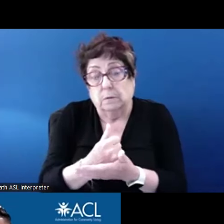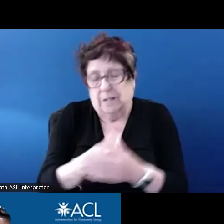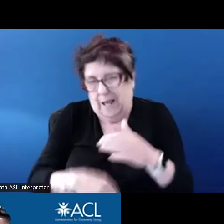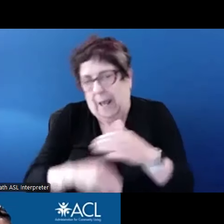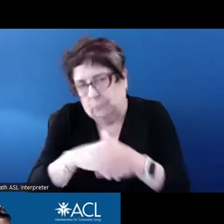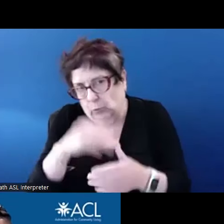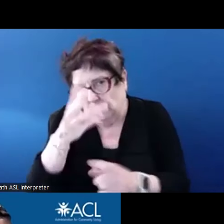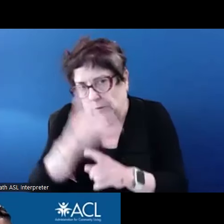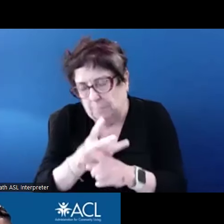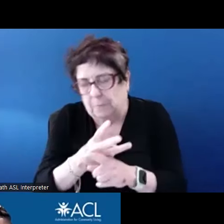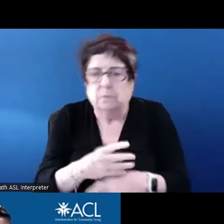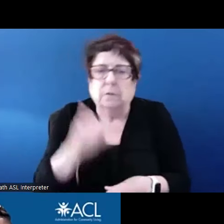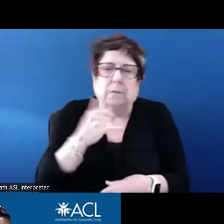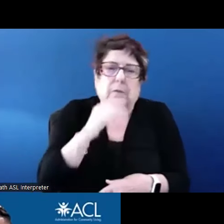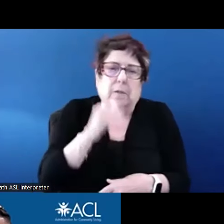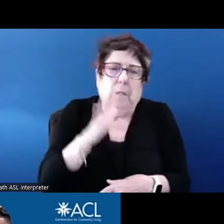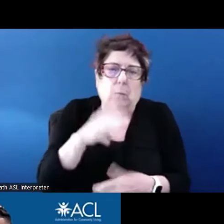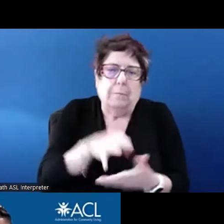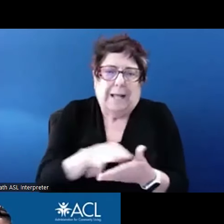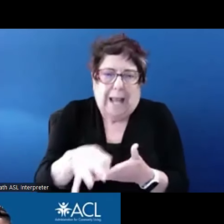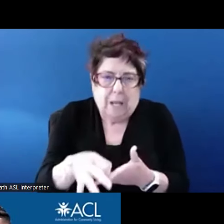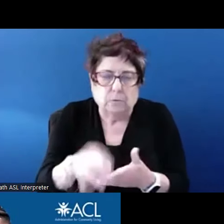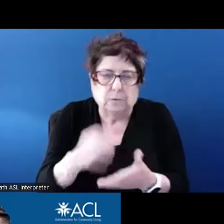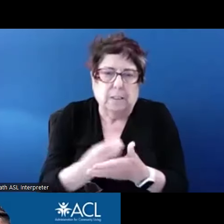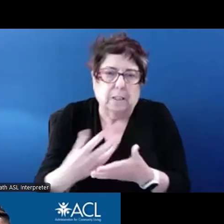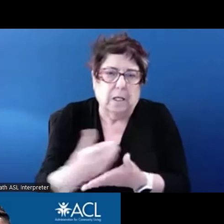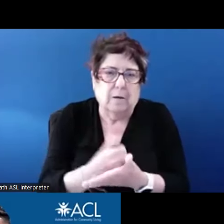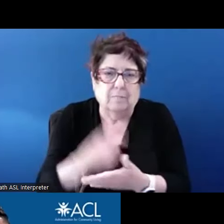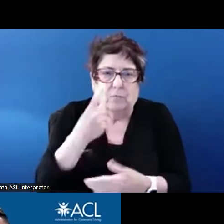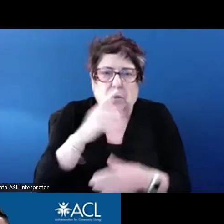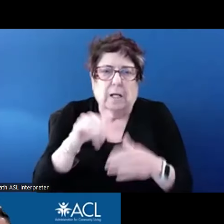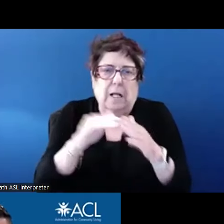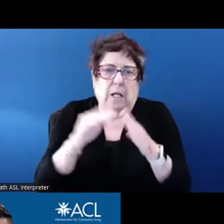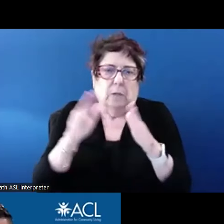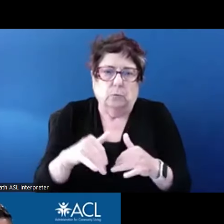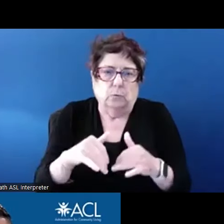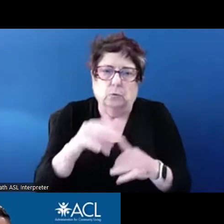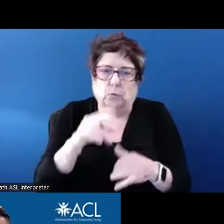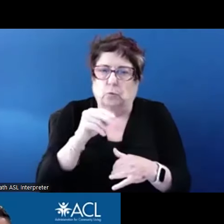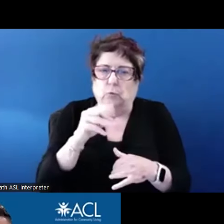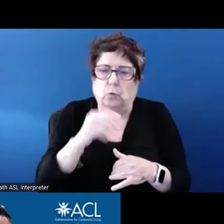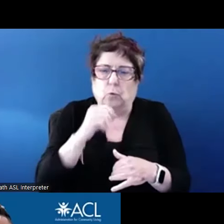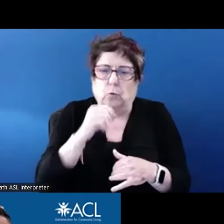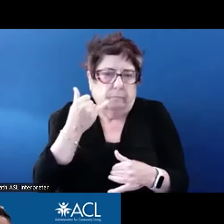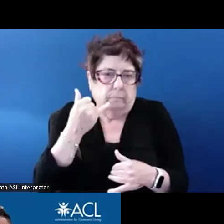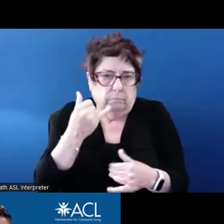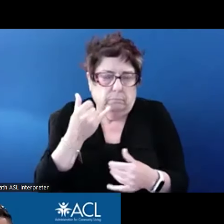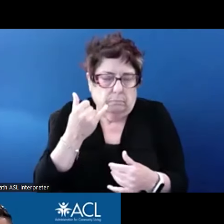counted as income for the household, known as long as it is nonrecurring. The rental assistance ends,